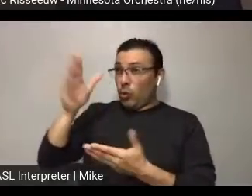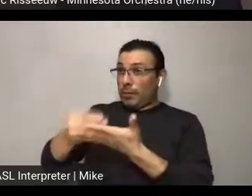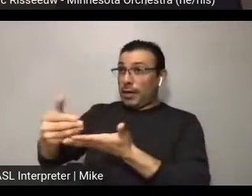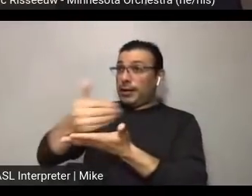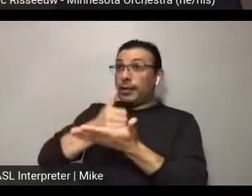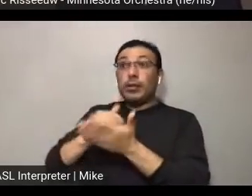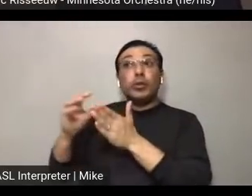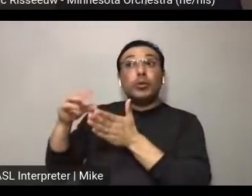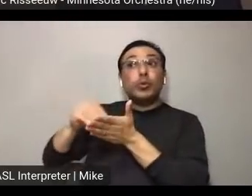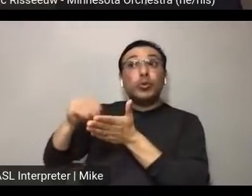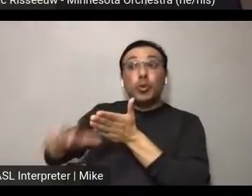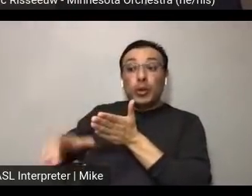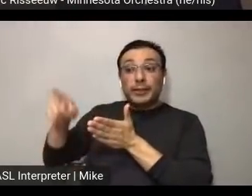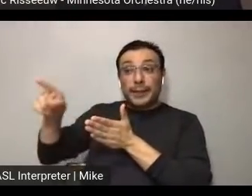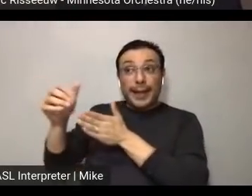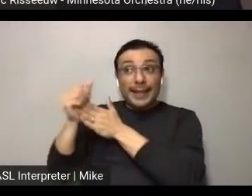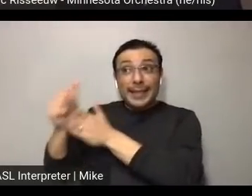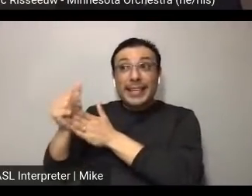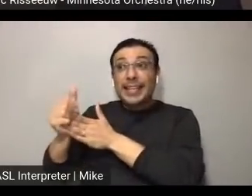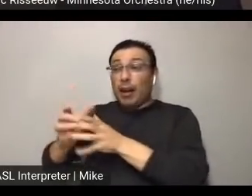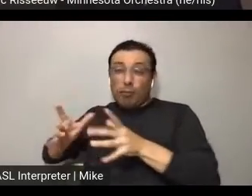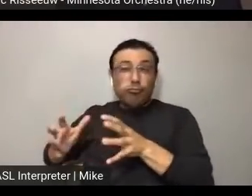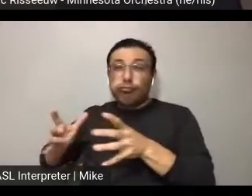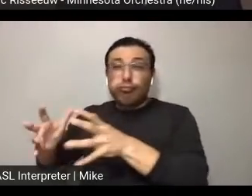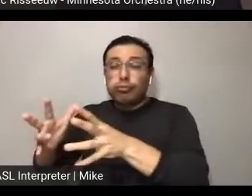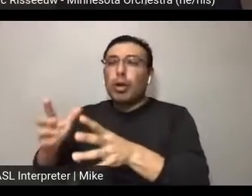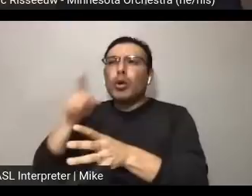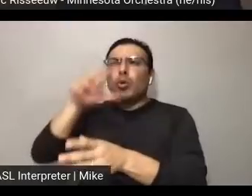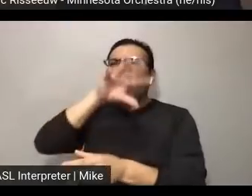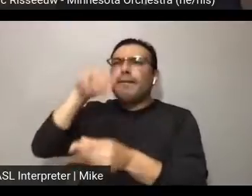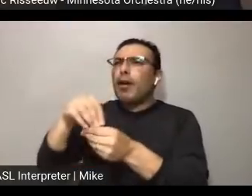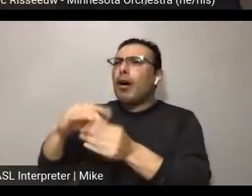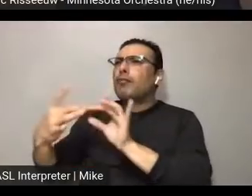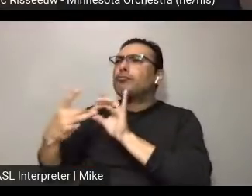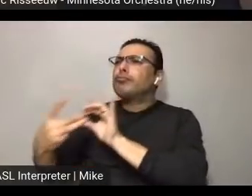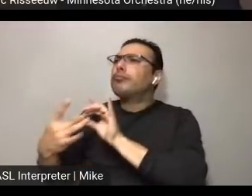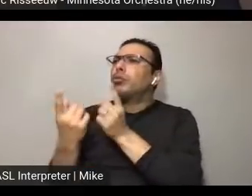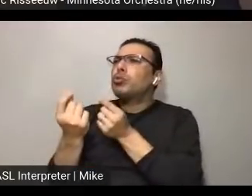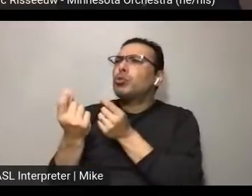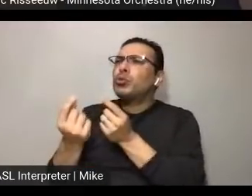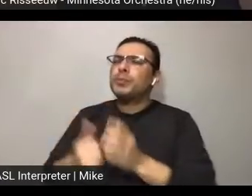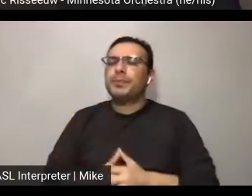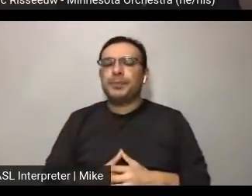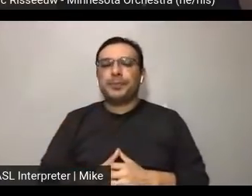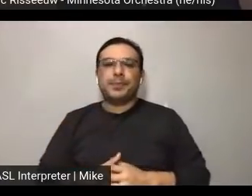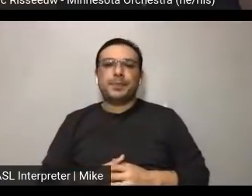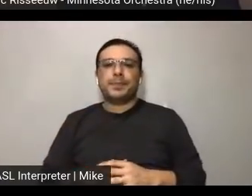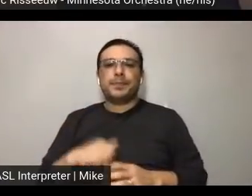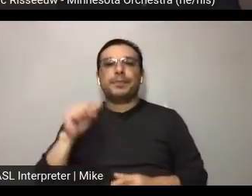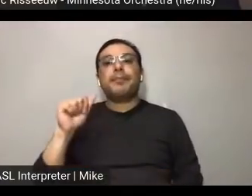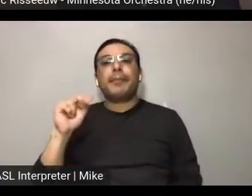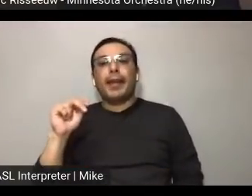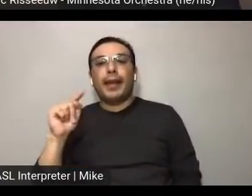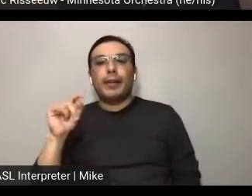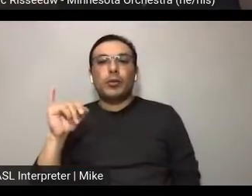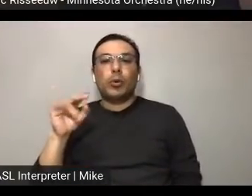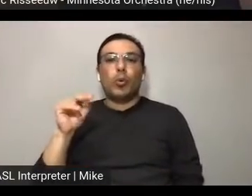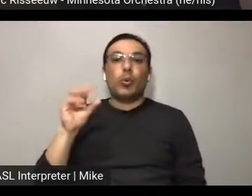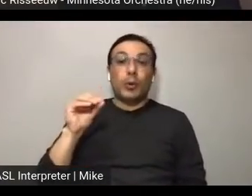with the students on that fundraising campaign? ANTONIO DAVIS, JR.: Yeah. So, in my presentation, pictured was Jonathan